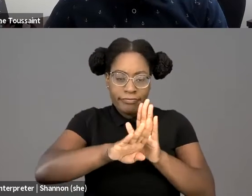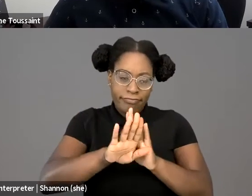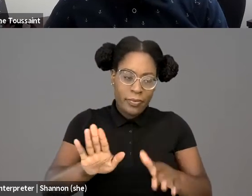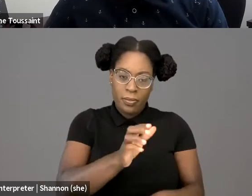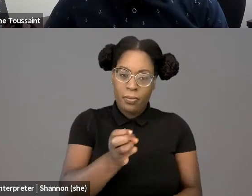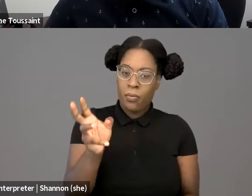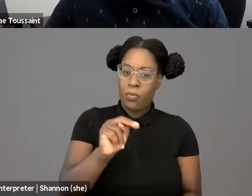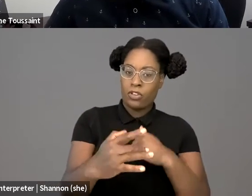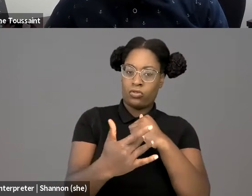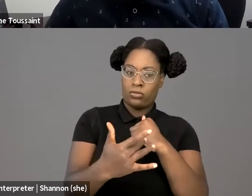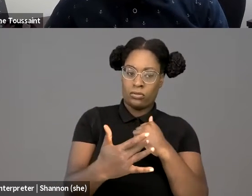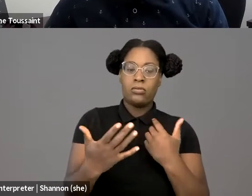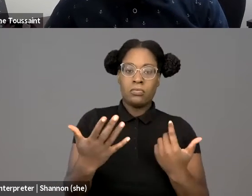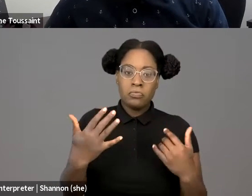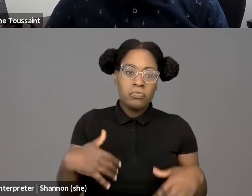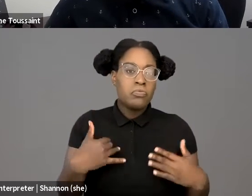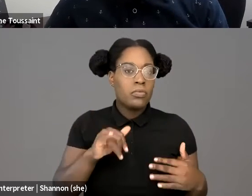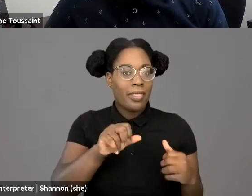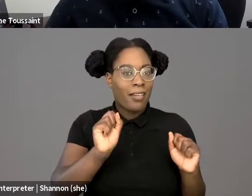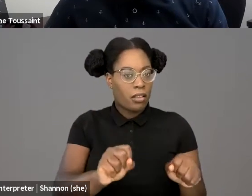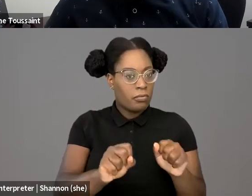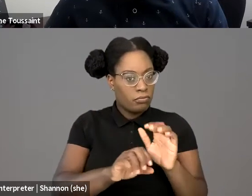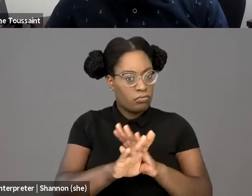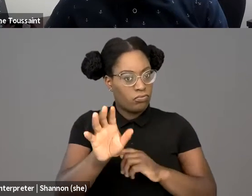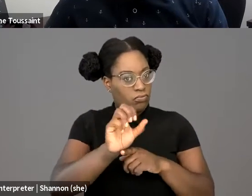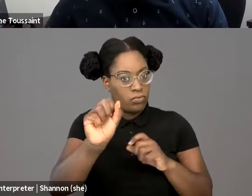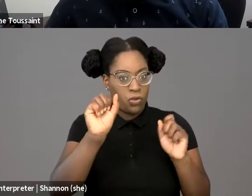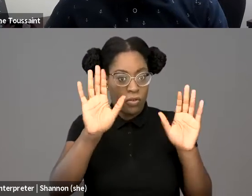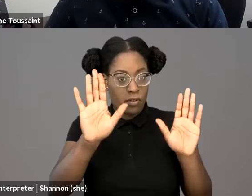what interests me is thinking about how technoscience can be appropriated